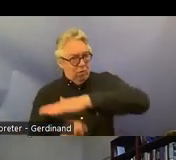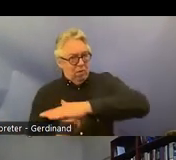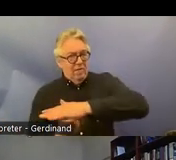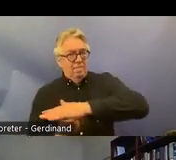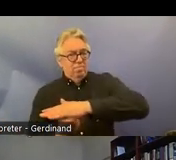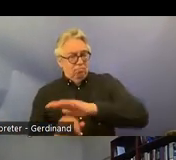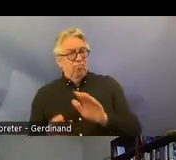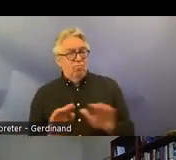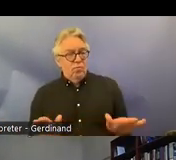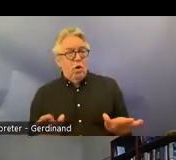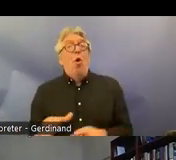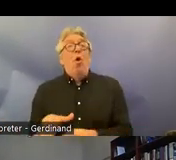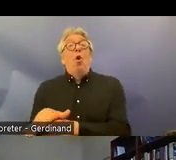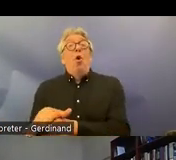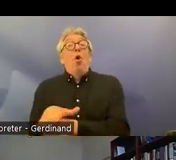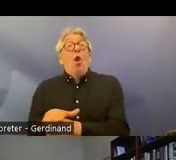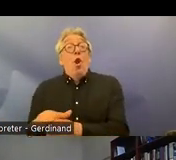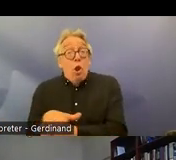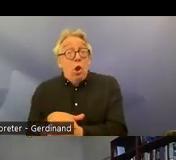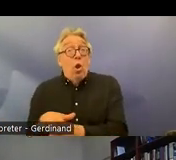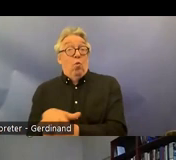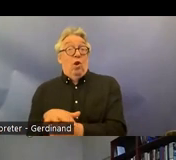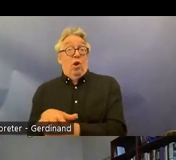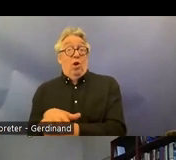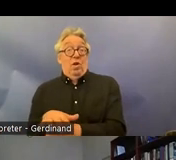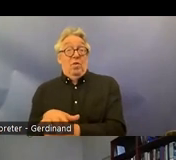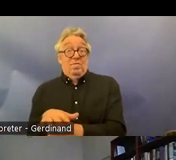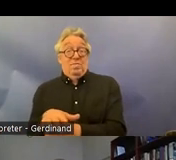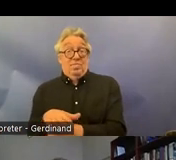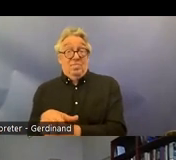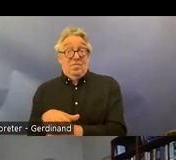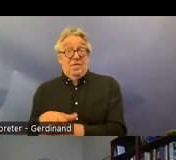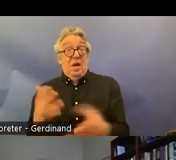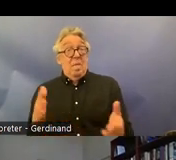our findings may be controversial uh our view the